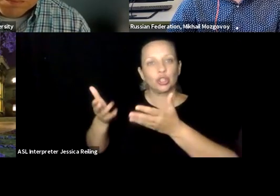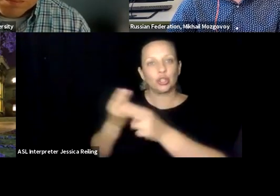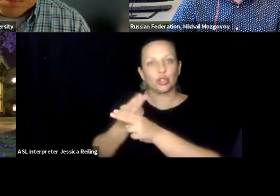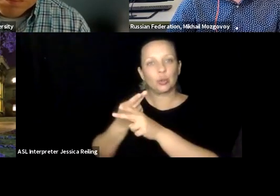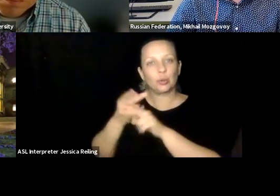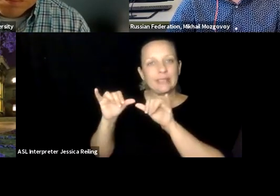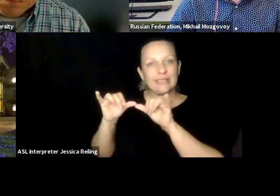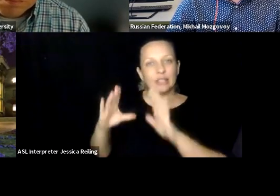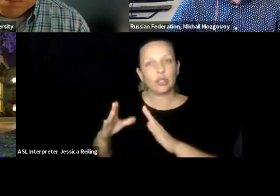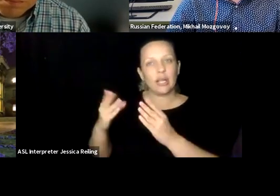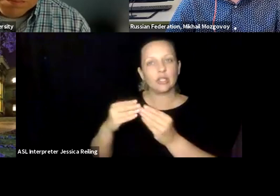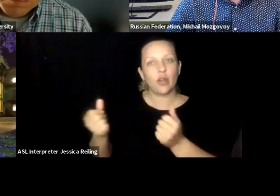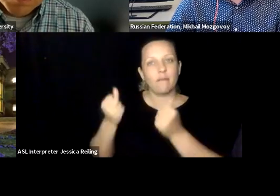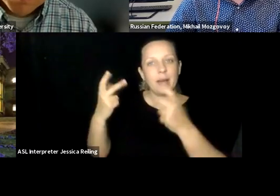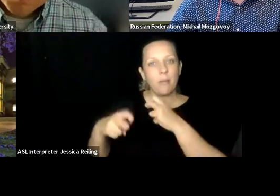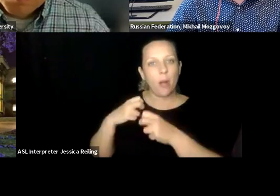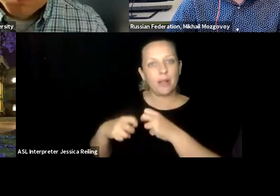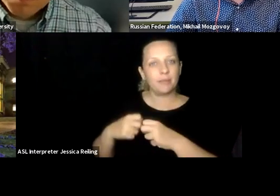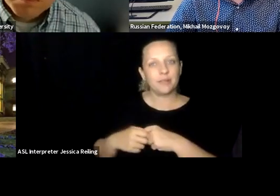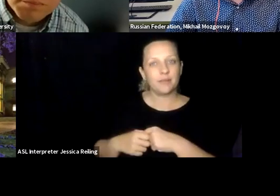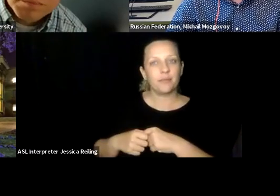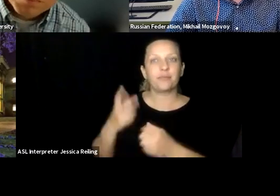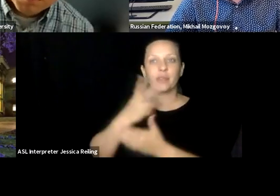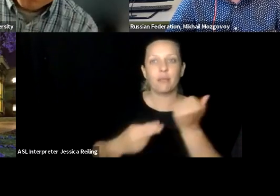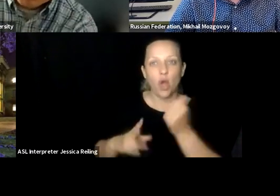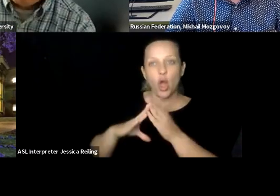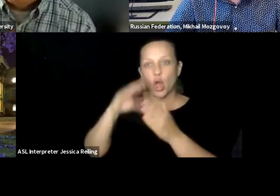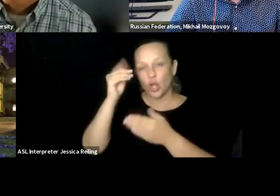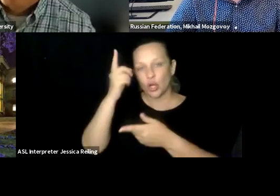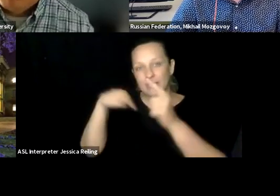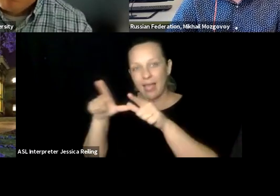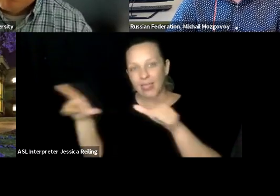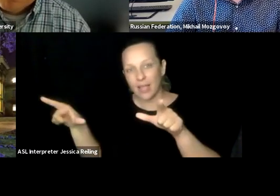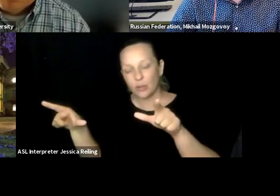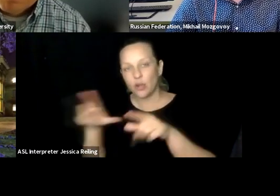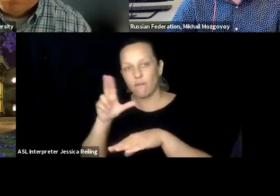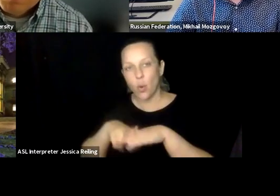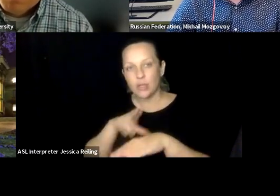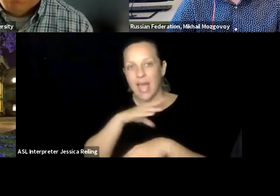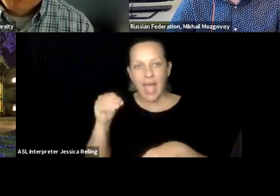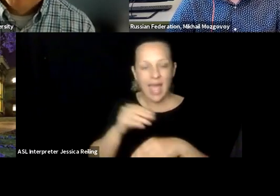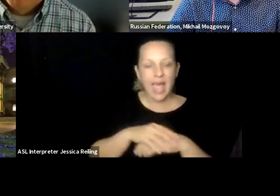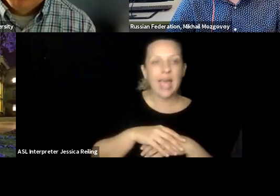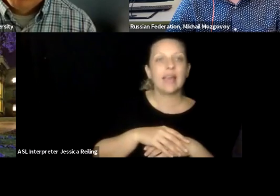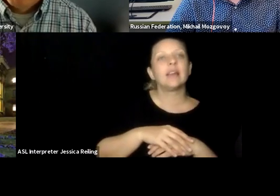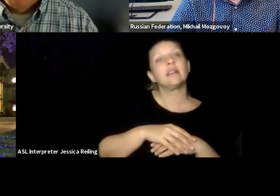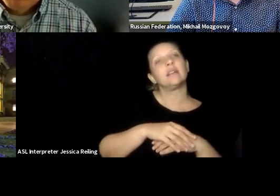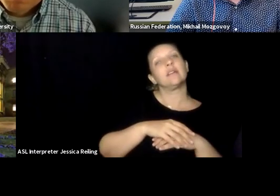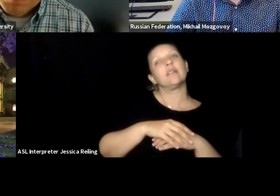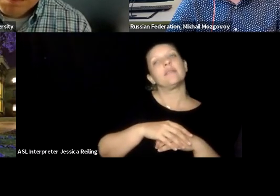one product that is term logical base of gestures used in engineering. And it solves several